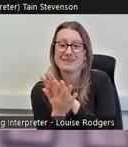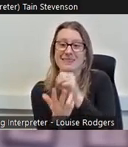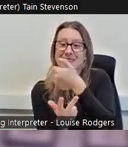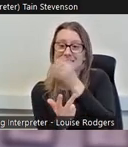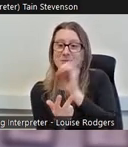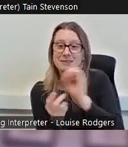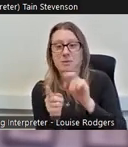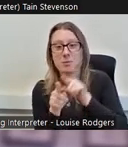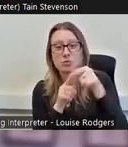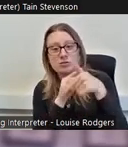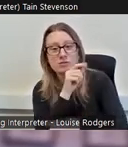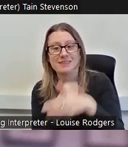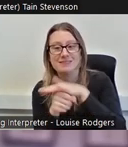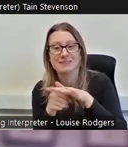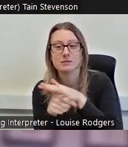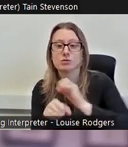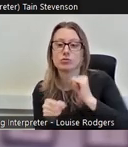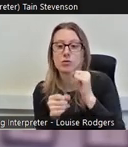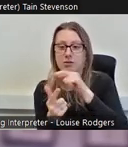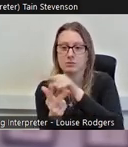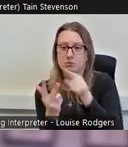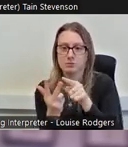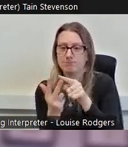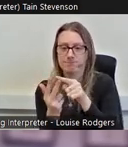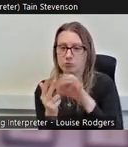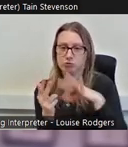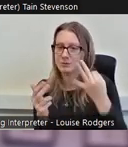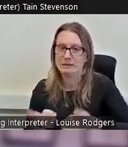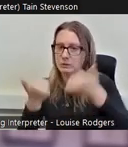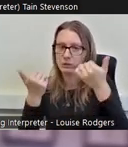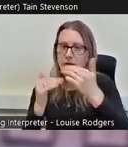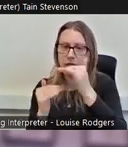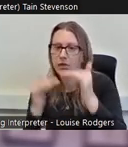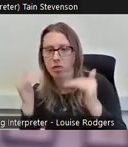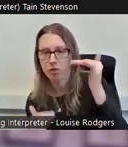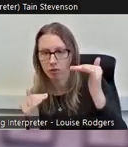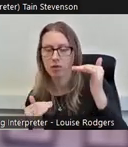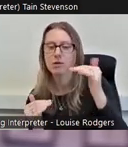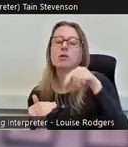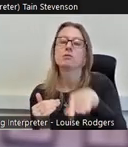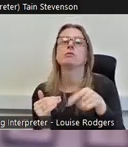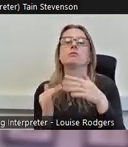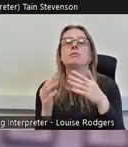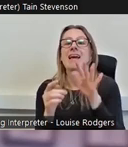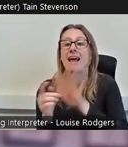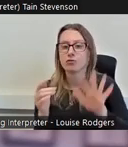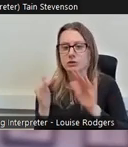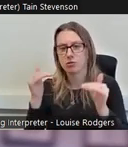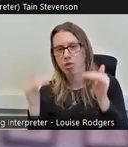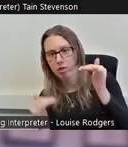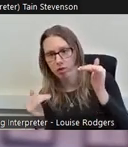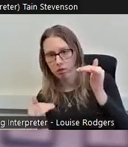in Scotland it's underrepresented, it's lower than the Scottish average. Whereas for quintiles 4 and